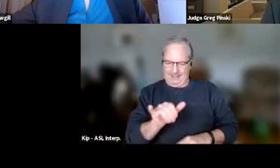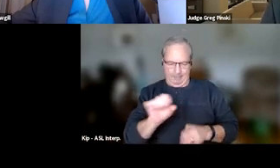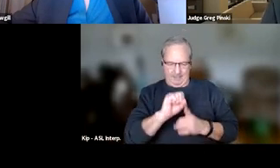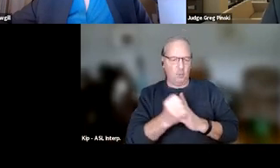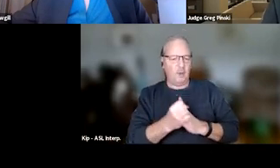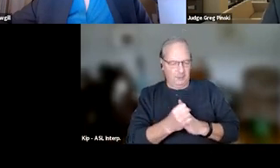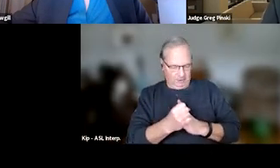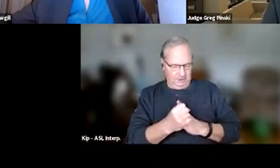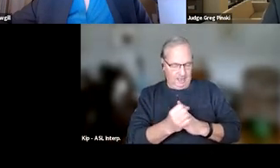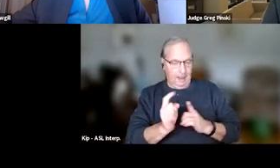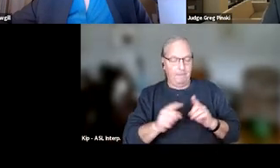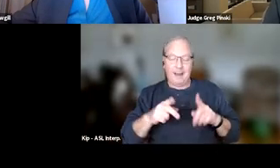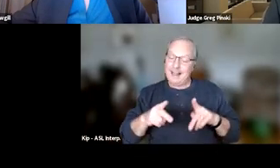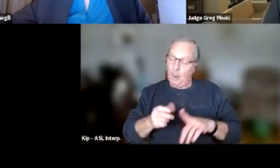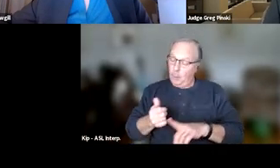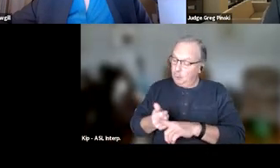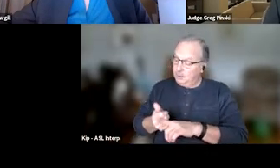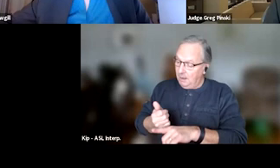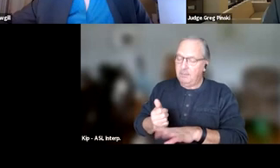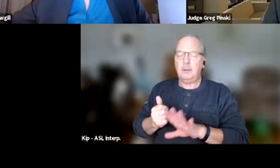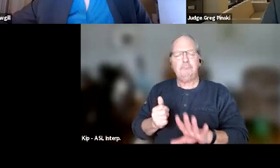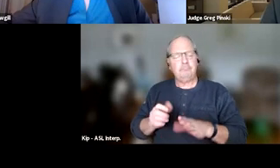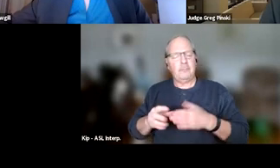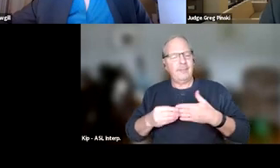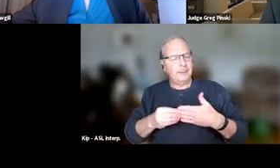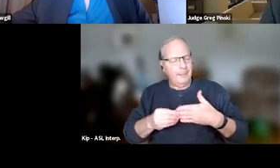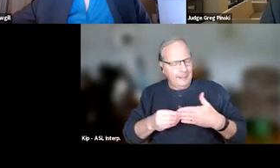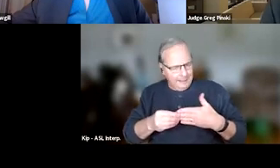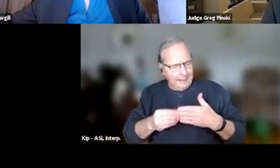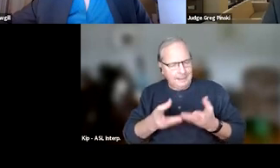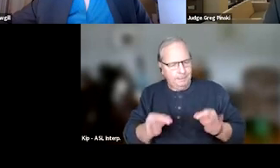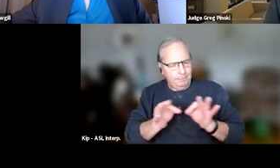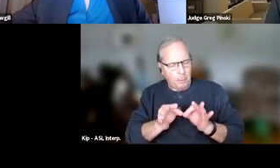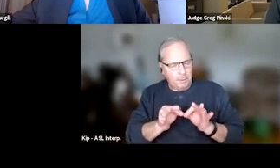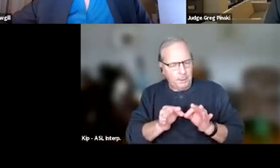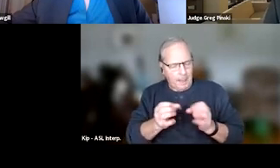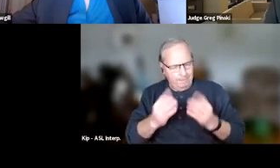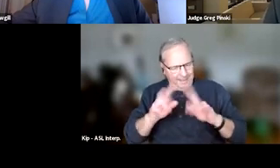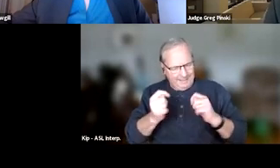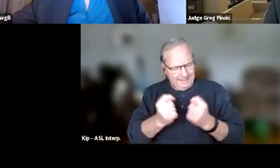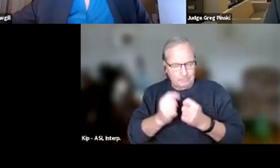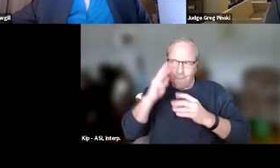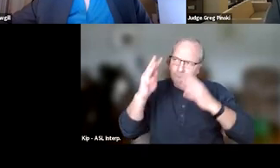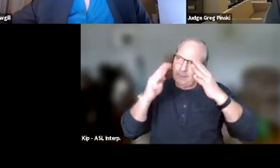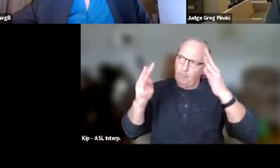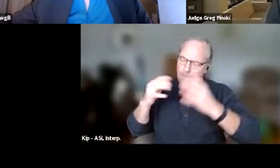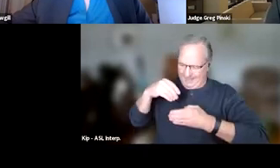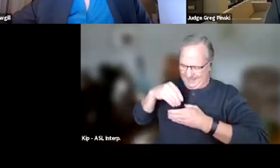but allowing yourself that reasonable degree of flexibility is important. Many teams might come up with internal guidelines for themselves